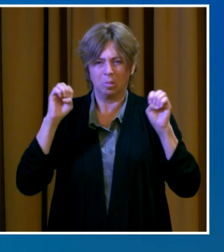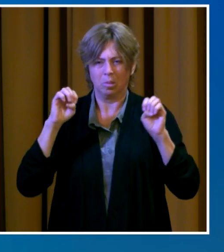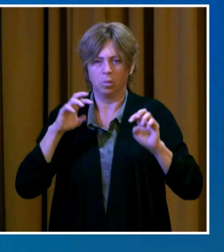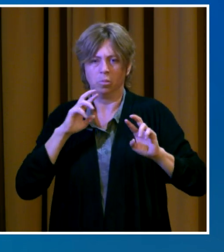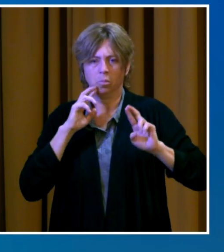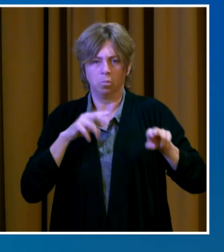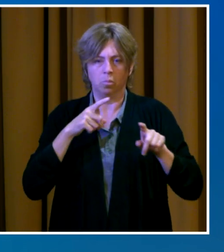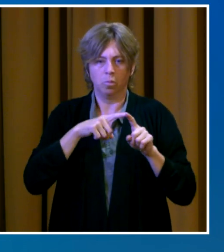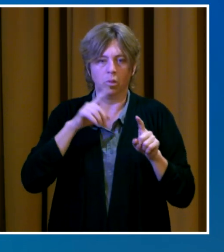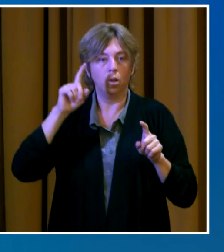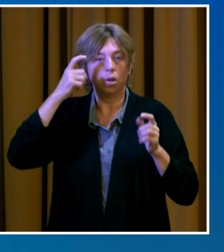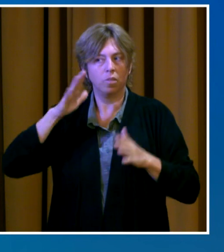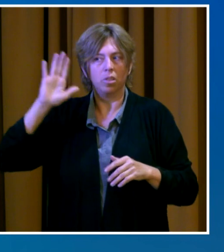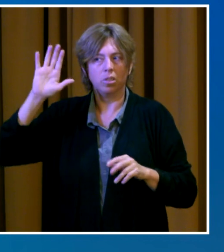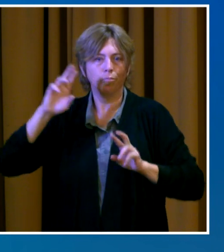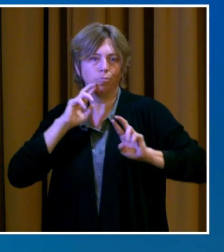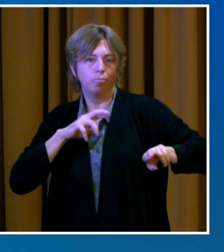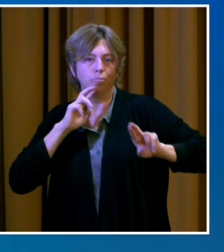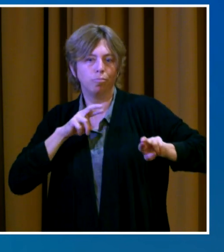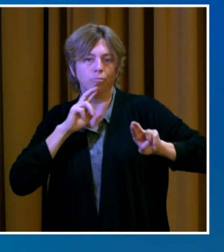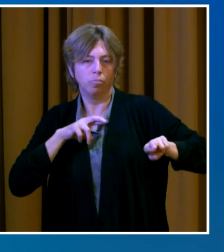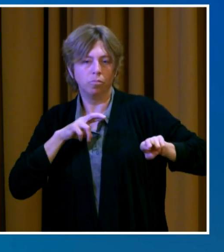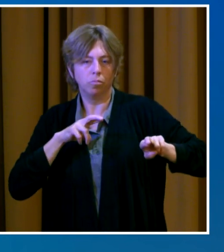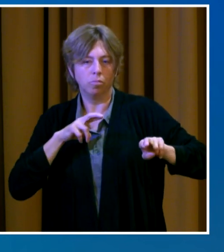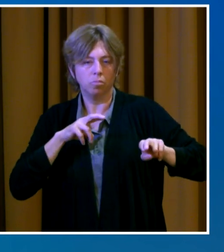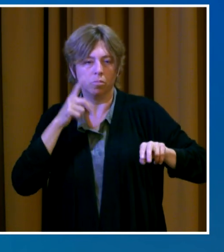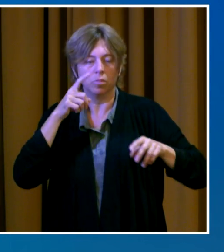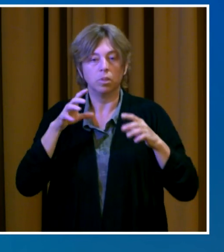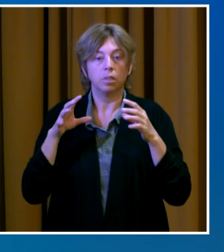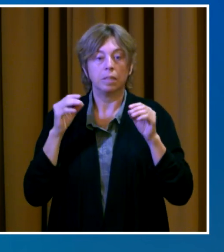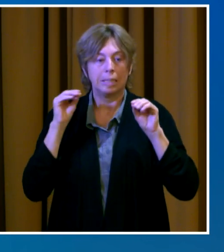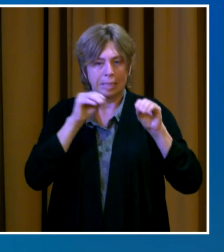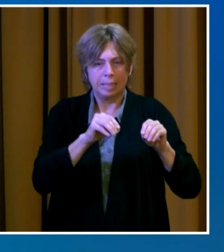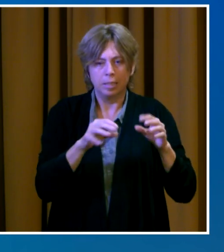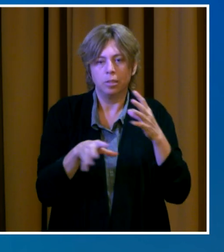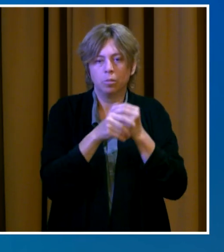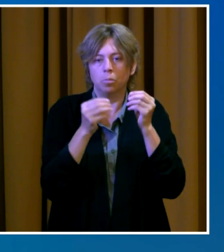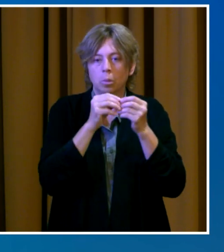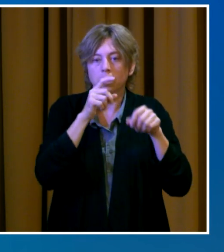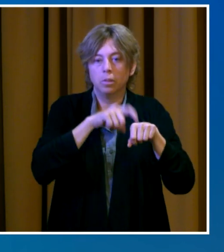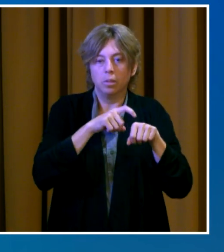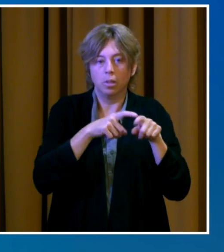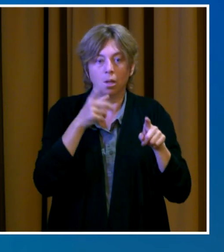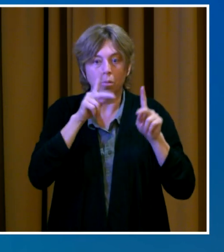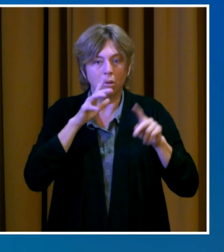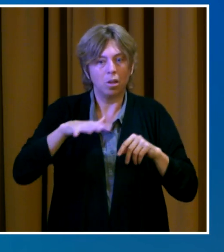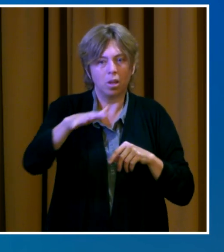in place for those unable to pay rent due to the pandemic and economic downturn.